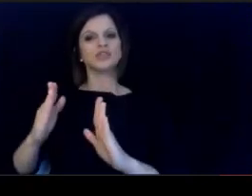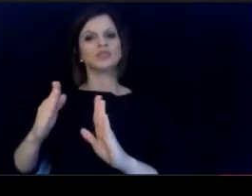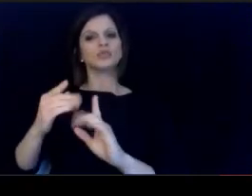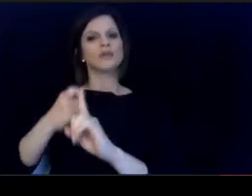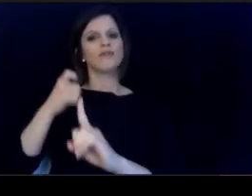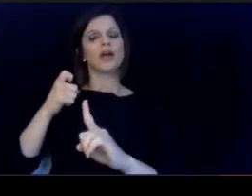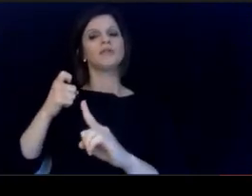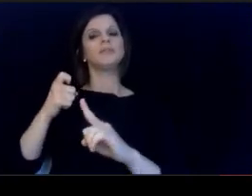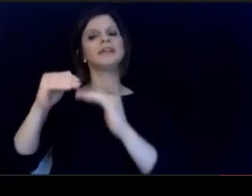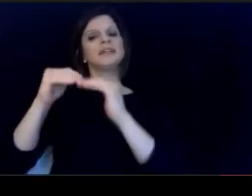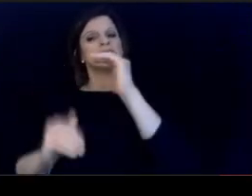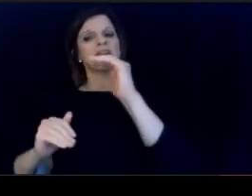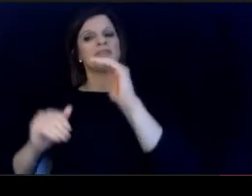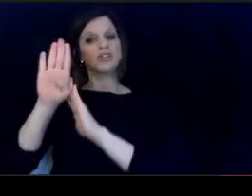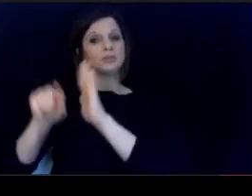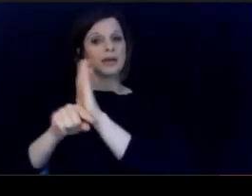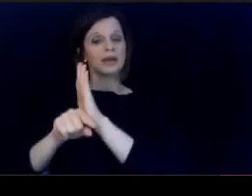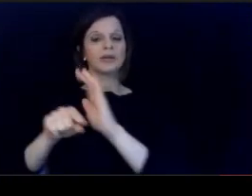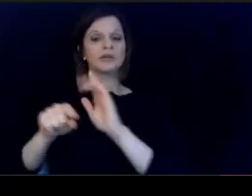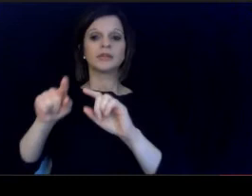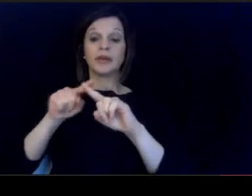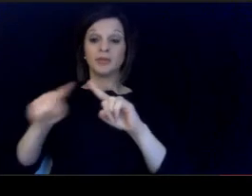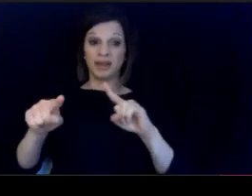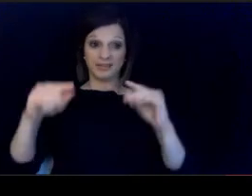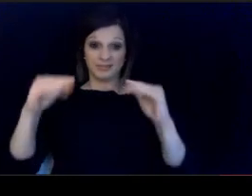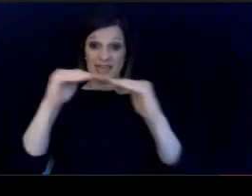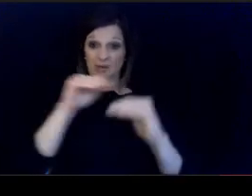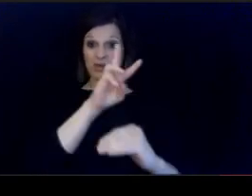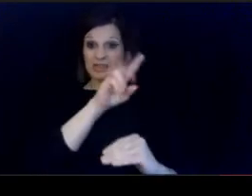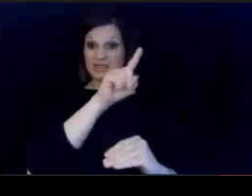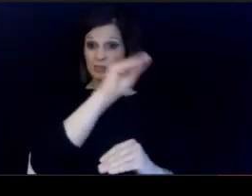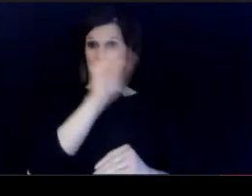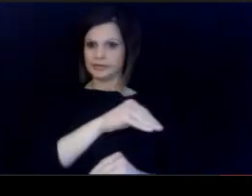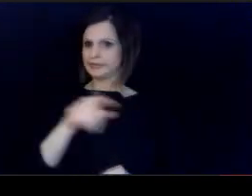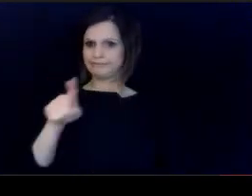much safe to say that it is no where close. to 61%.